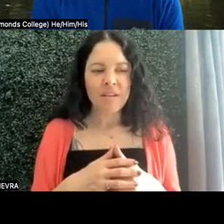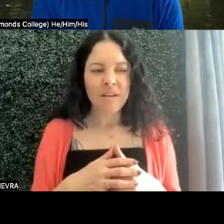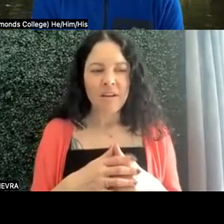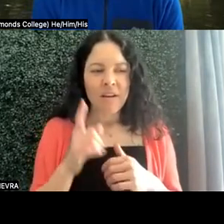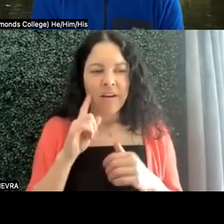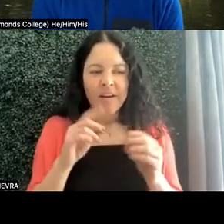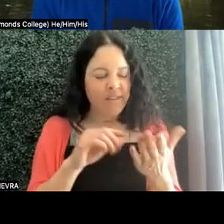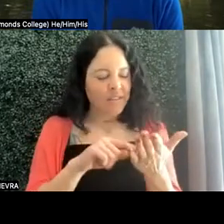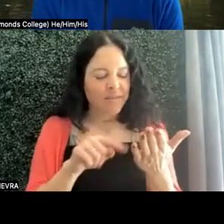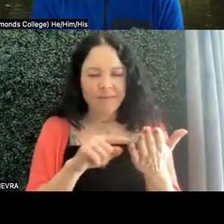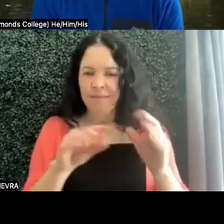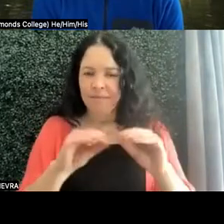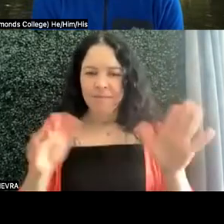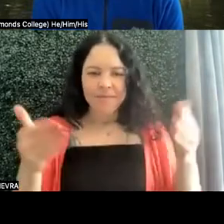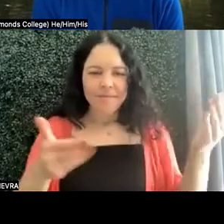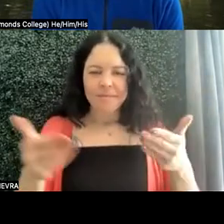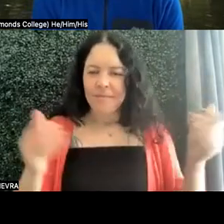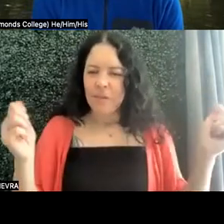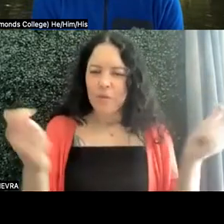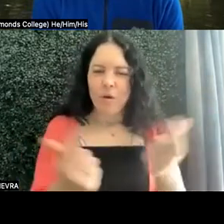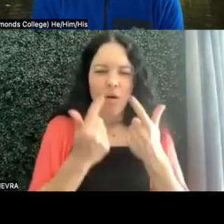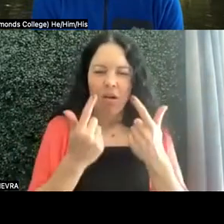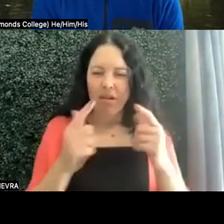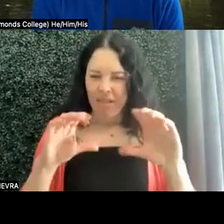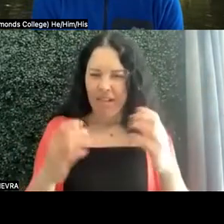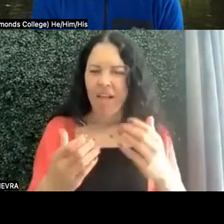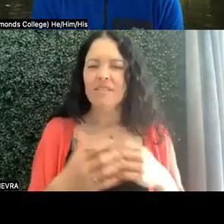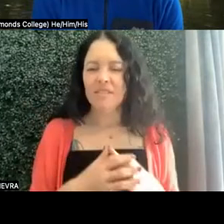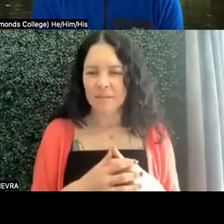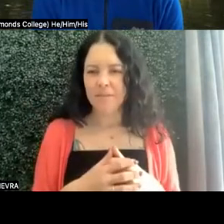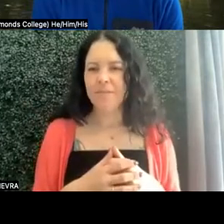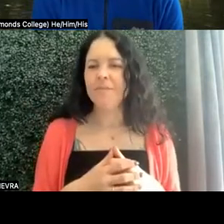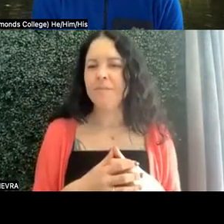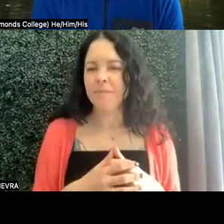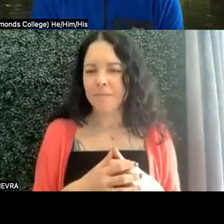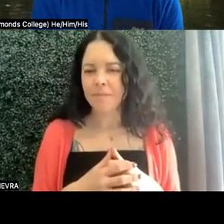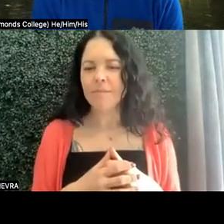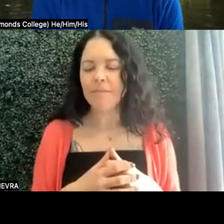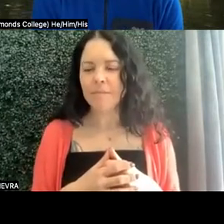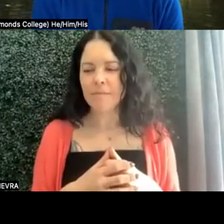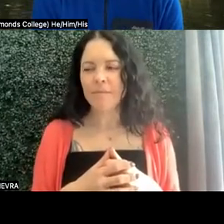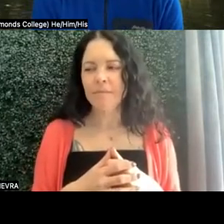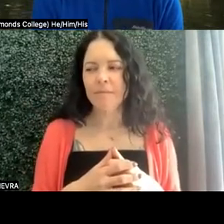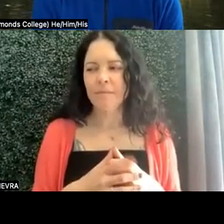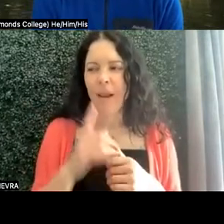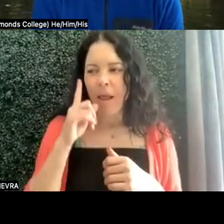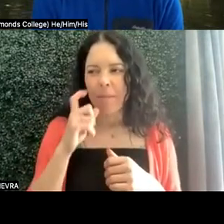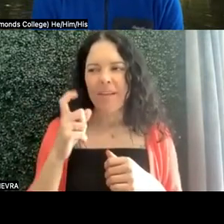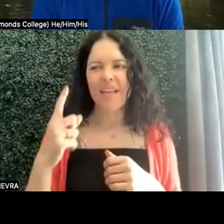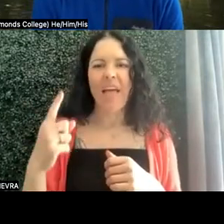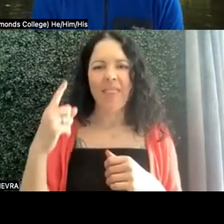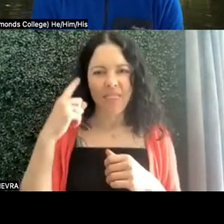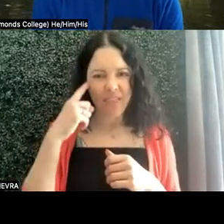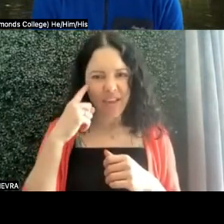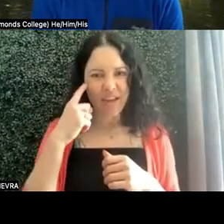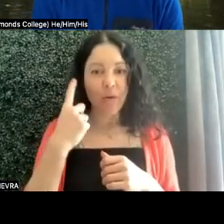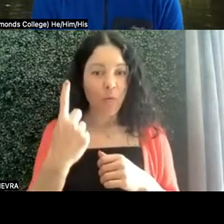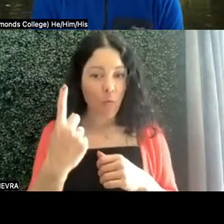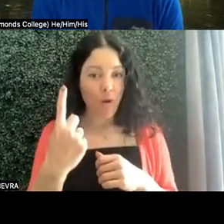invite to everyone in the class, because I think, one thing,